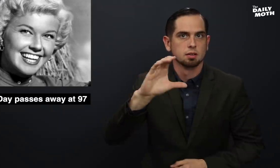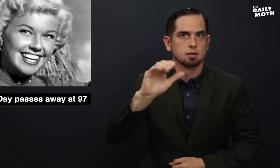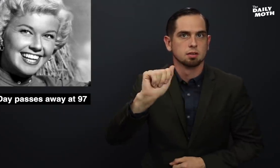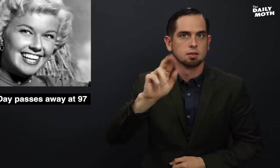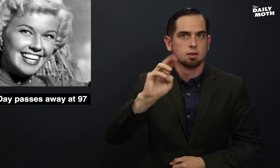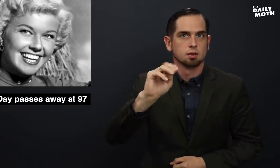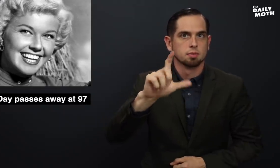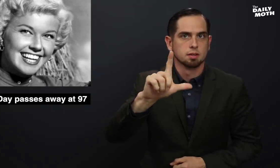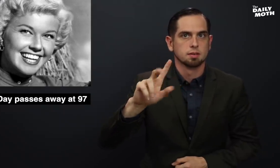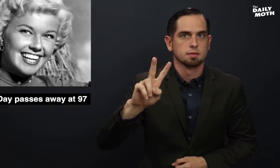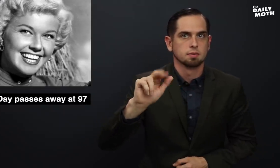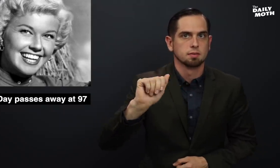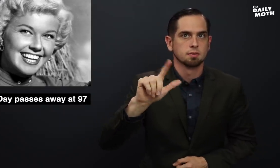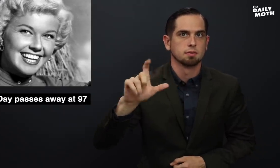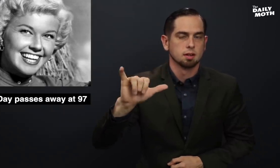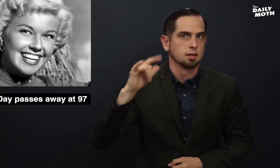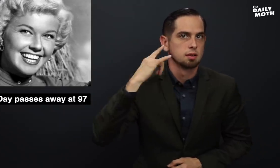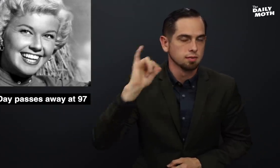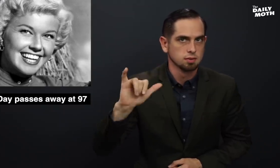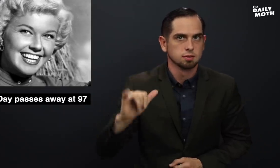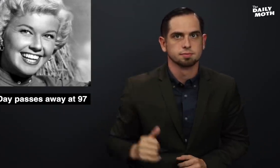Carmel Valley, California.